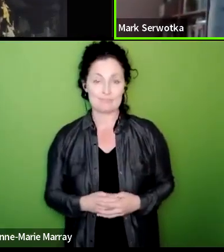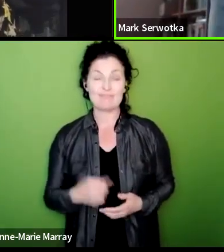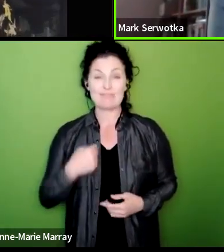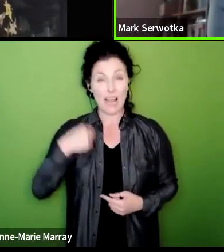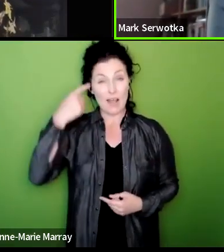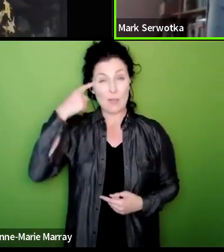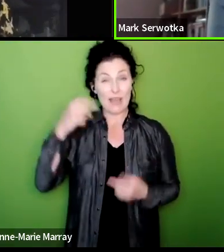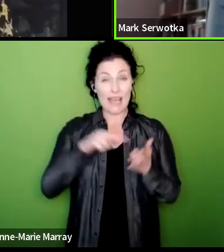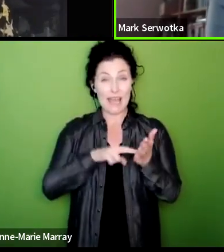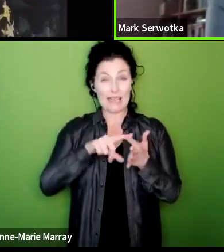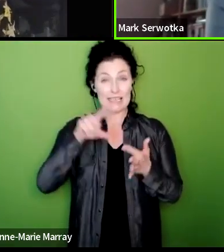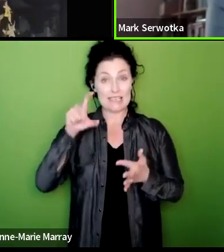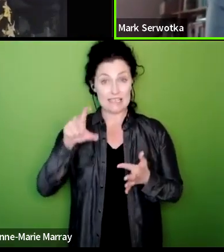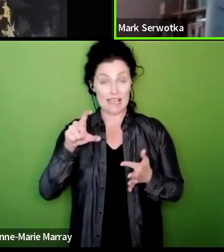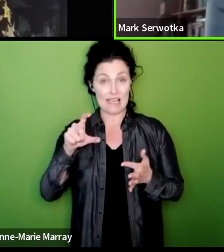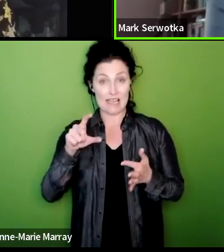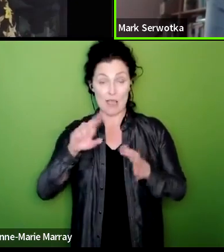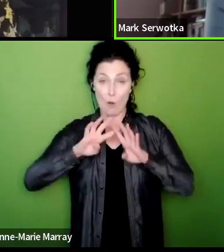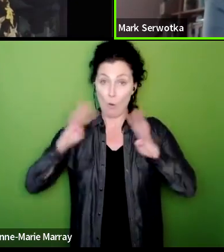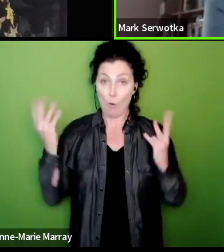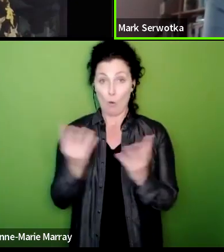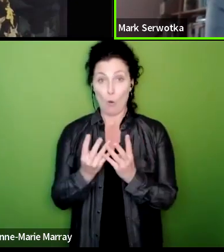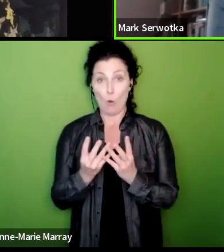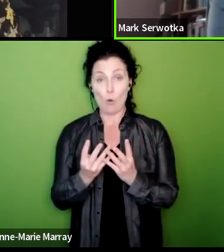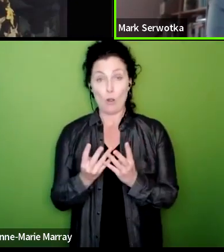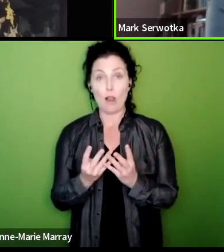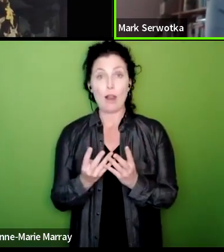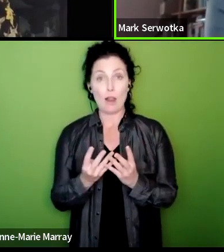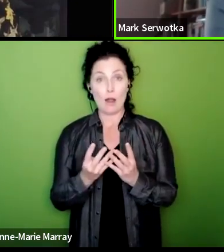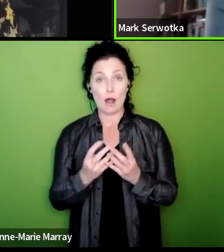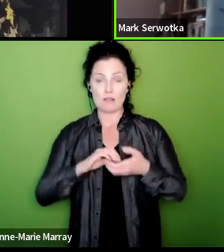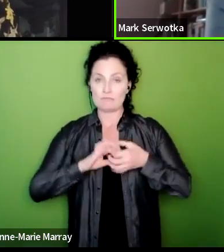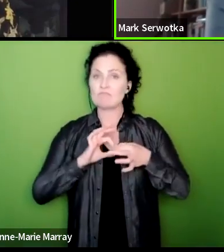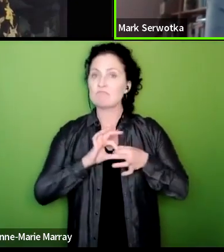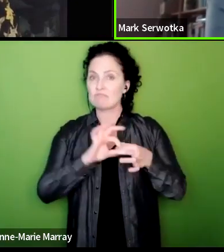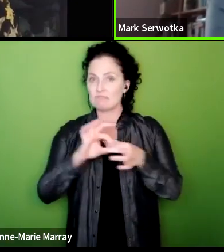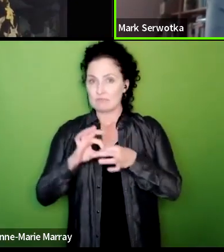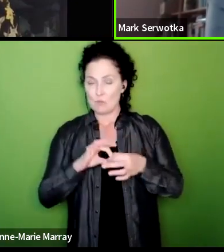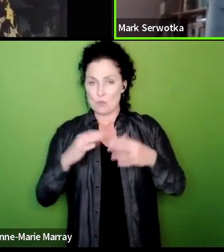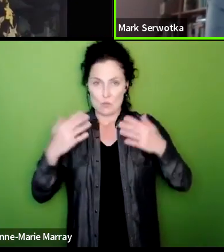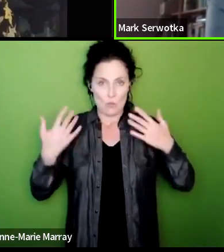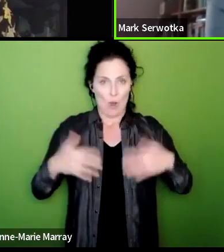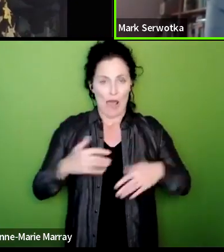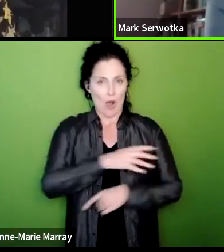today was united in recognized the significance of this vote and the fact that we have the ability